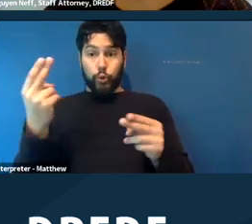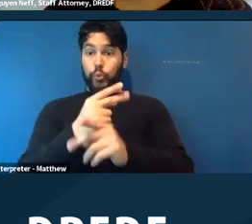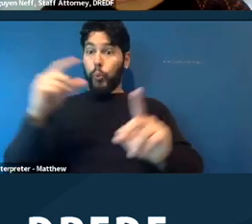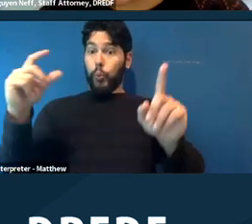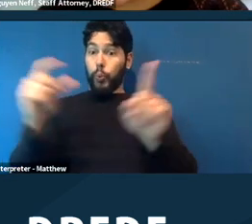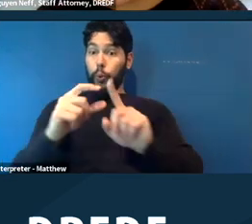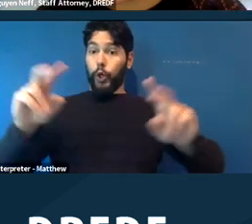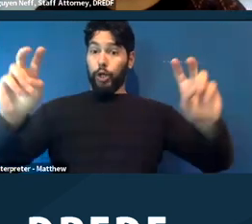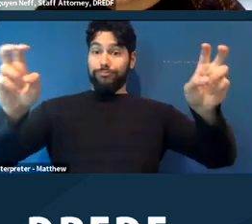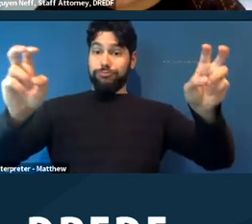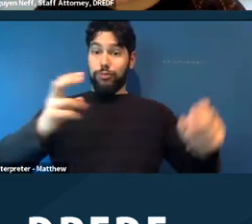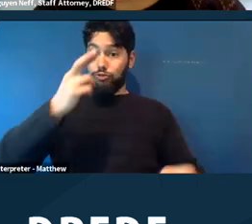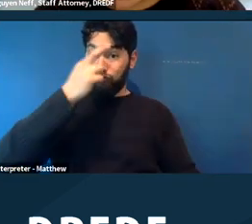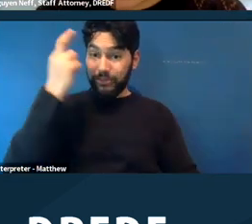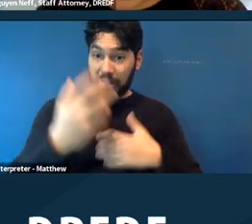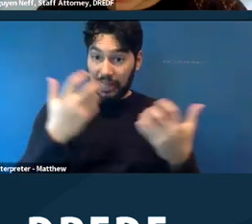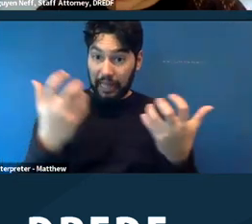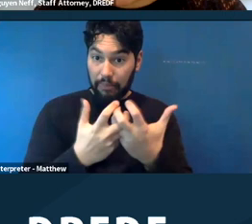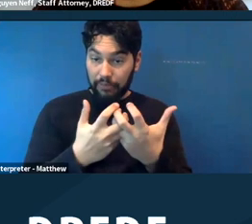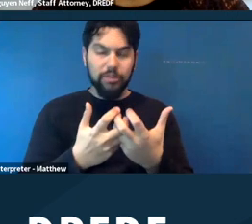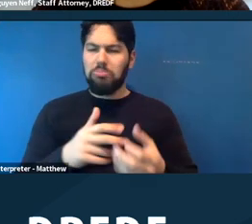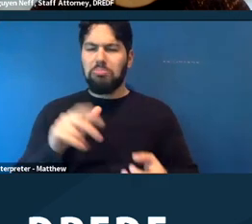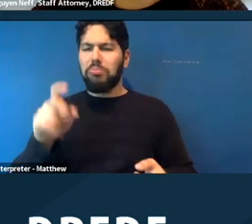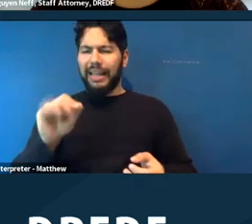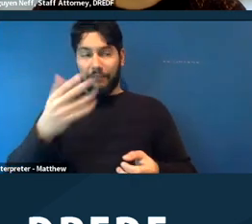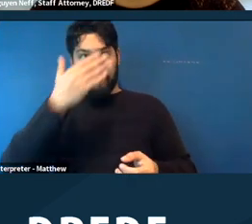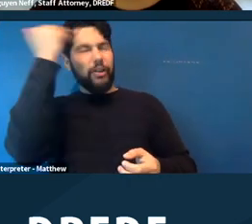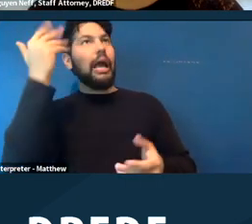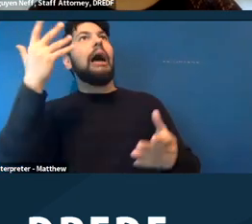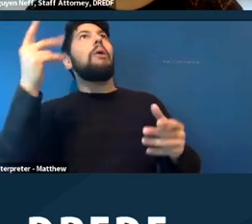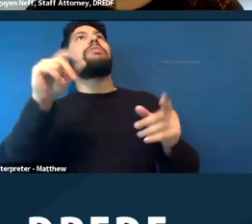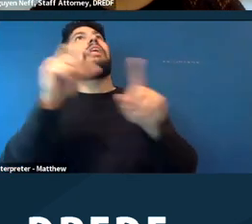helpful if you do, but if you forget, you don't have to. You just need to make clear that you